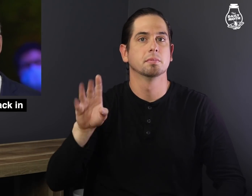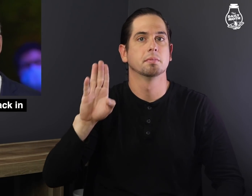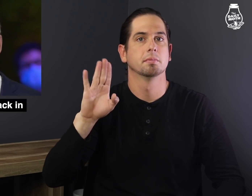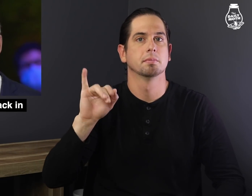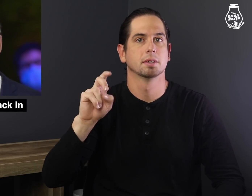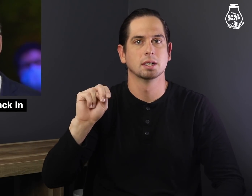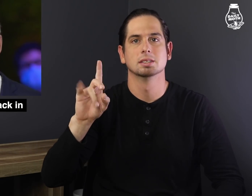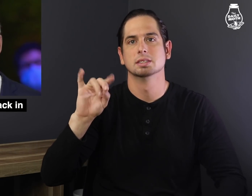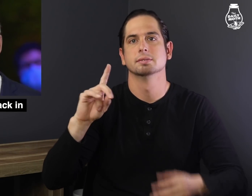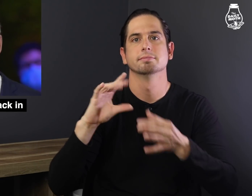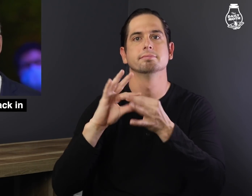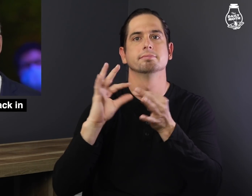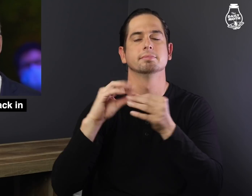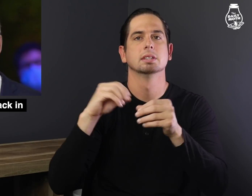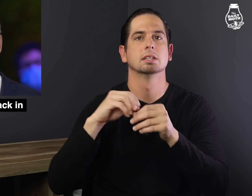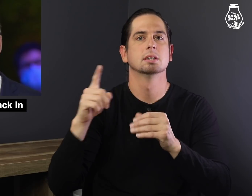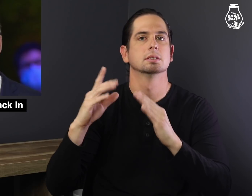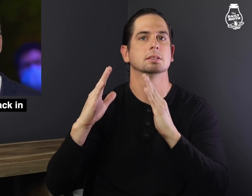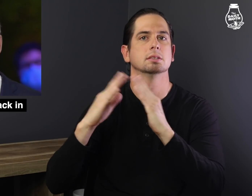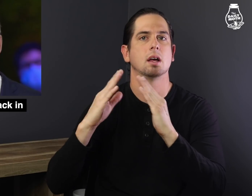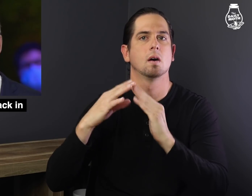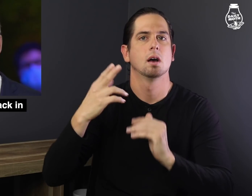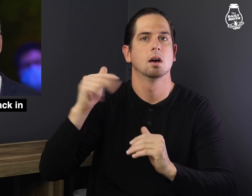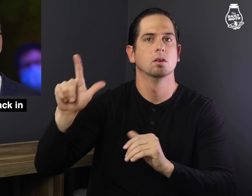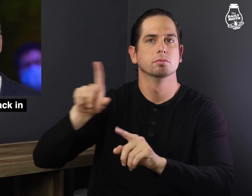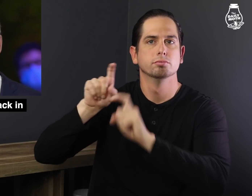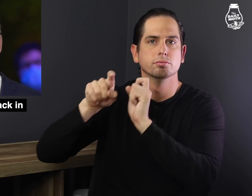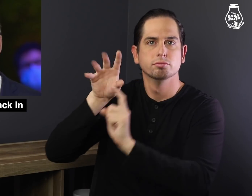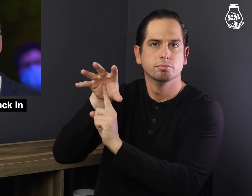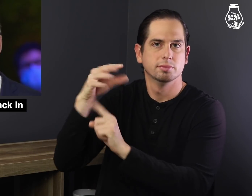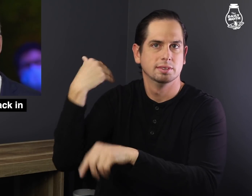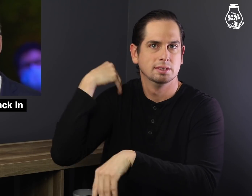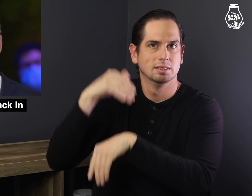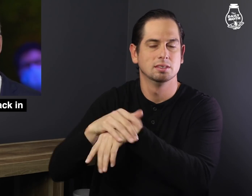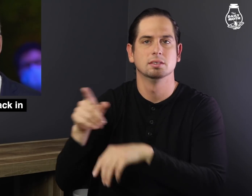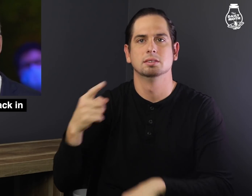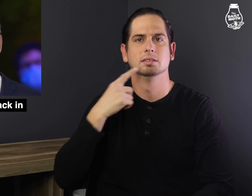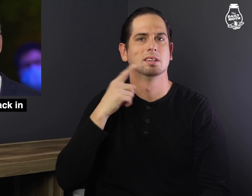Biden said in a town hall last night that